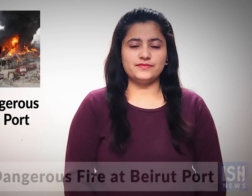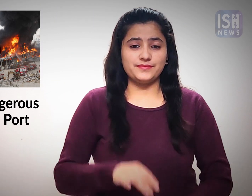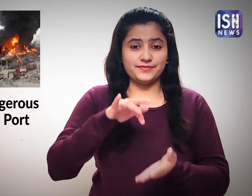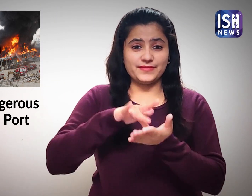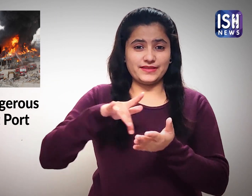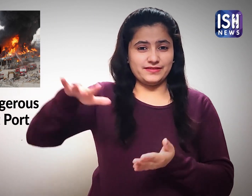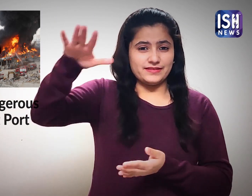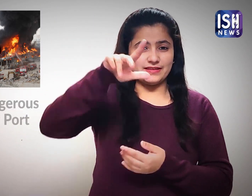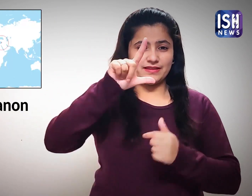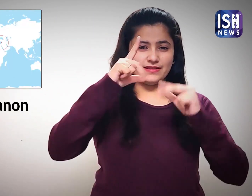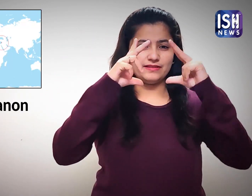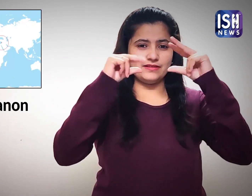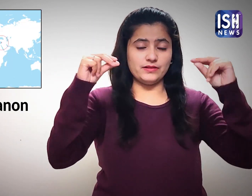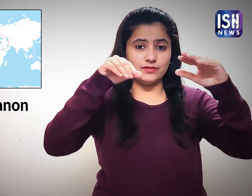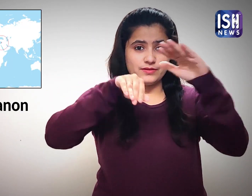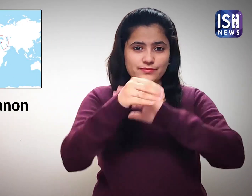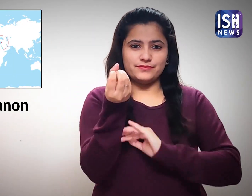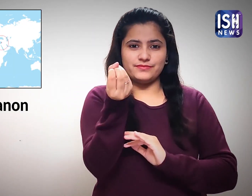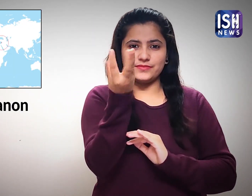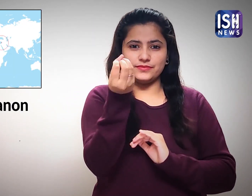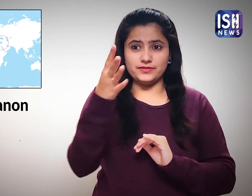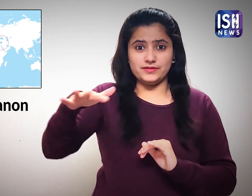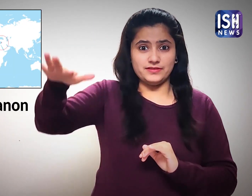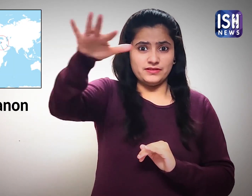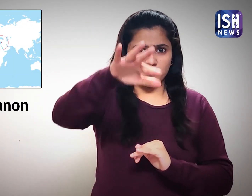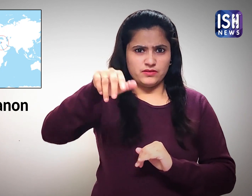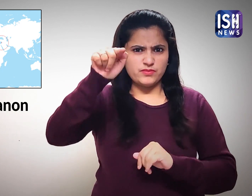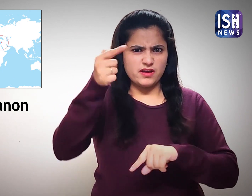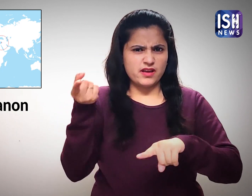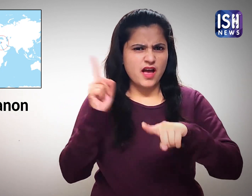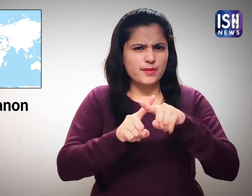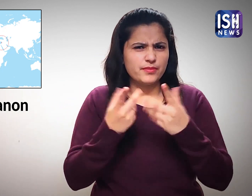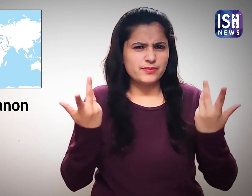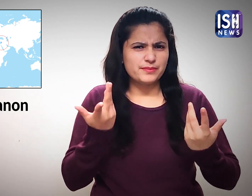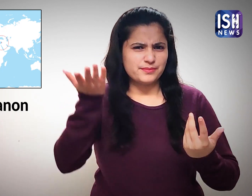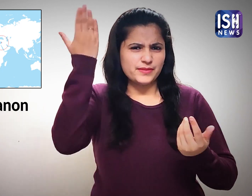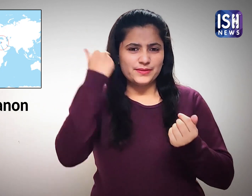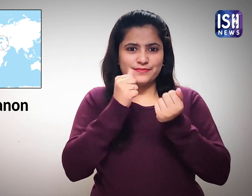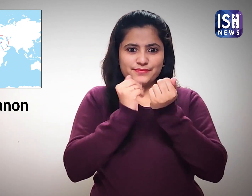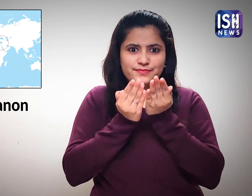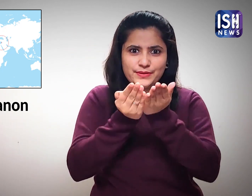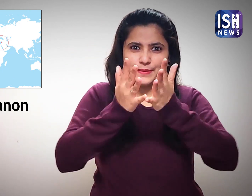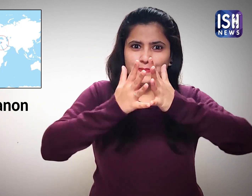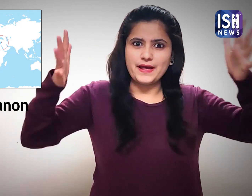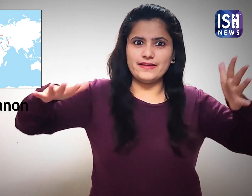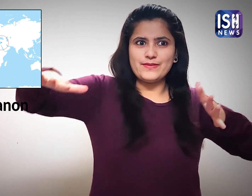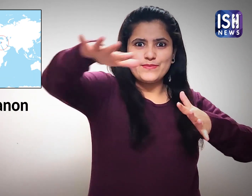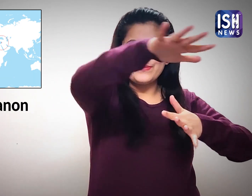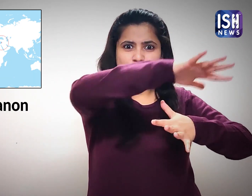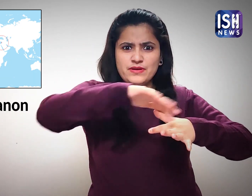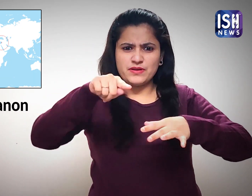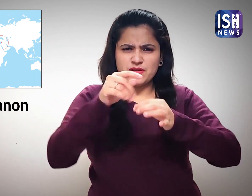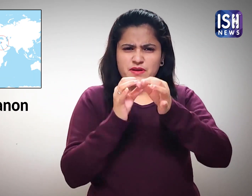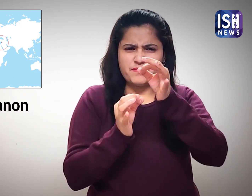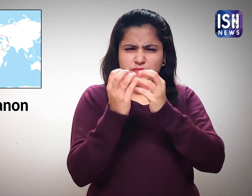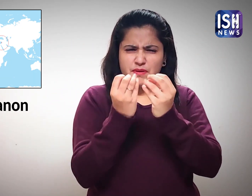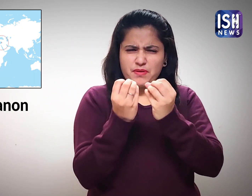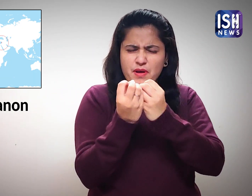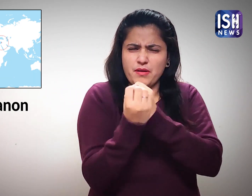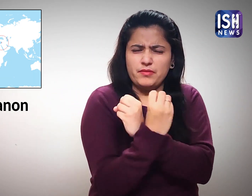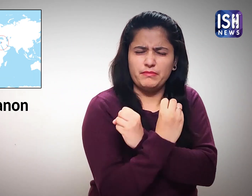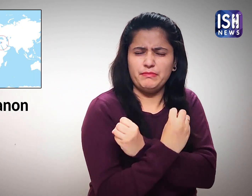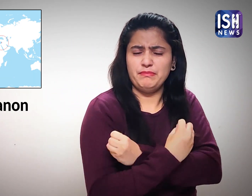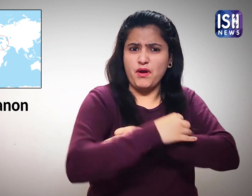In a port in Beirut, Lebanon there was a huge explosion